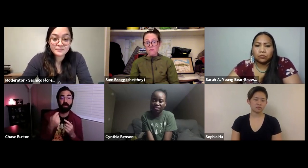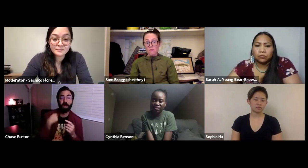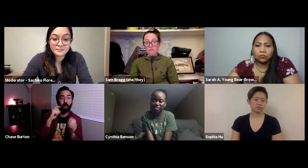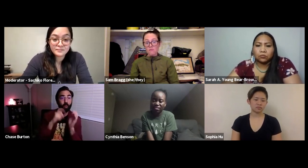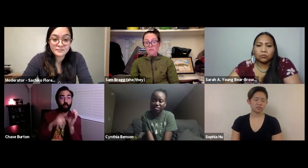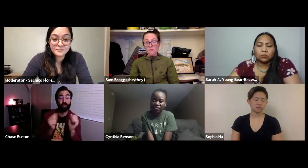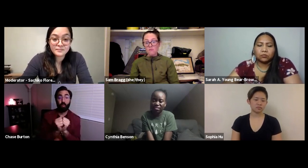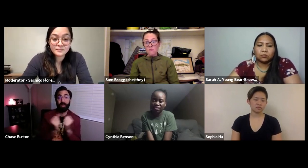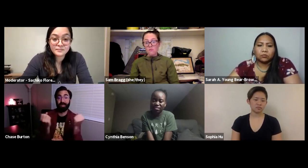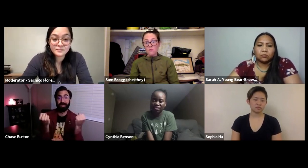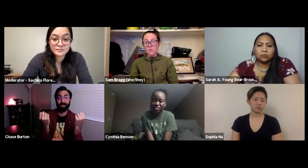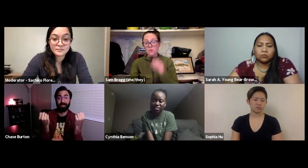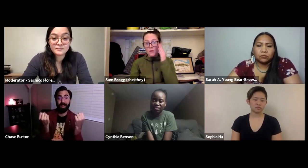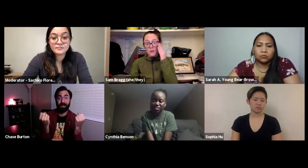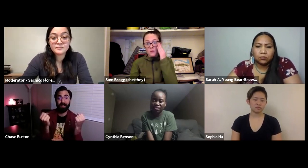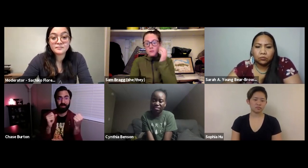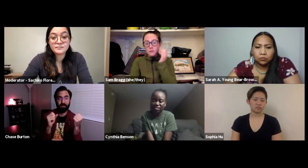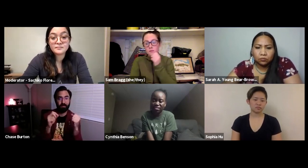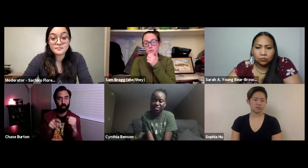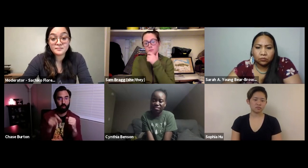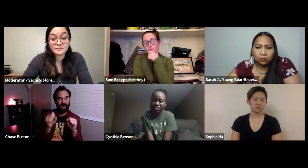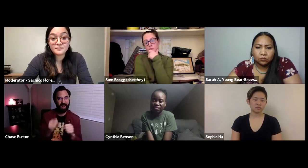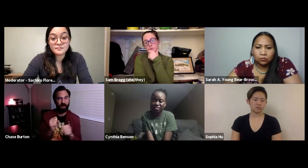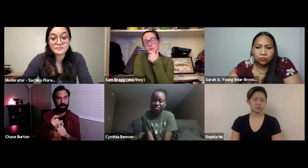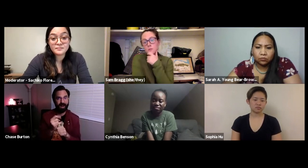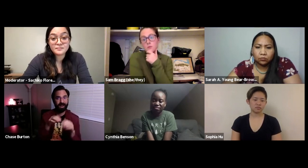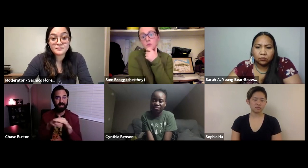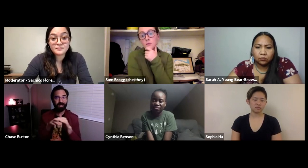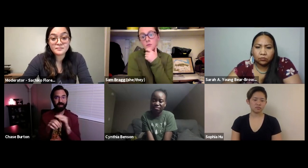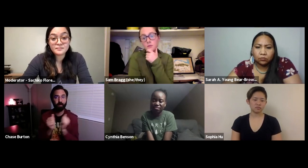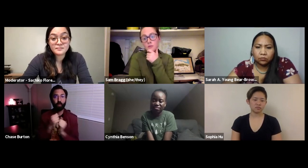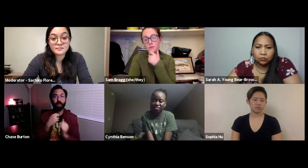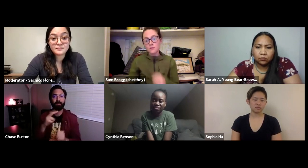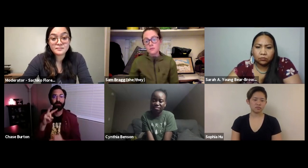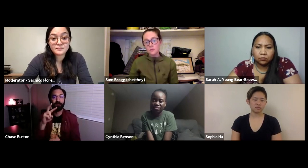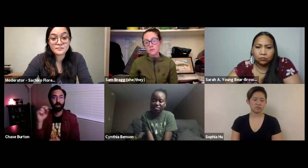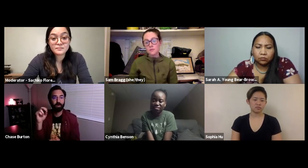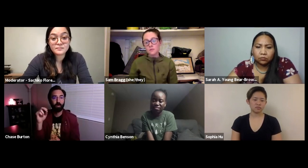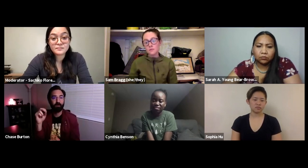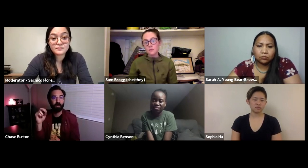To add a little bit to that, I've noticed with sign language you can actually make it